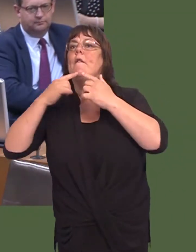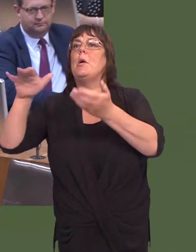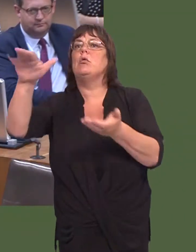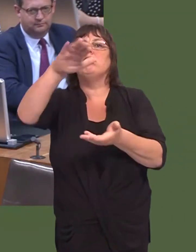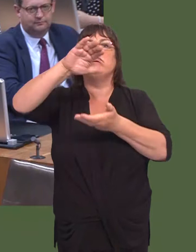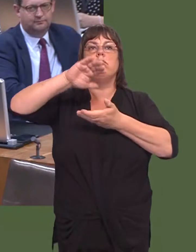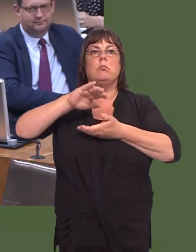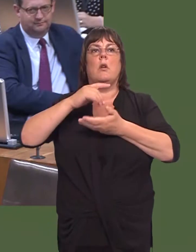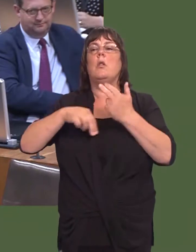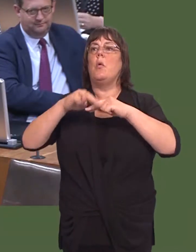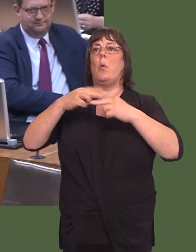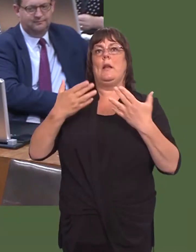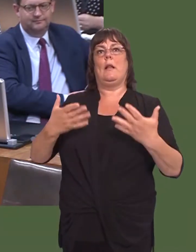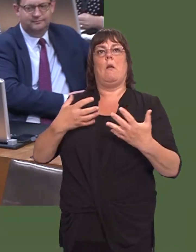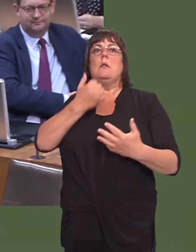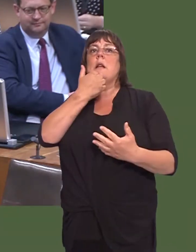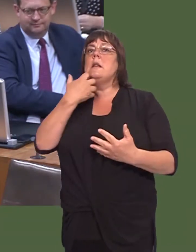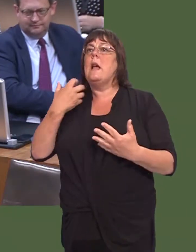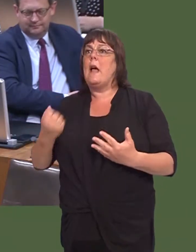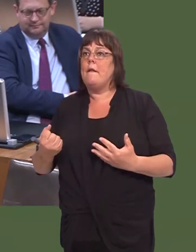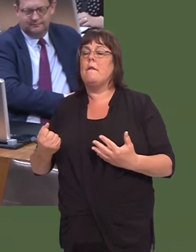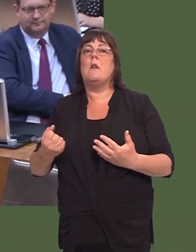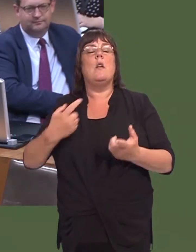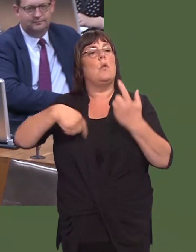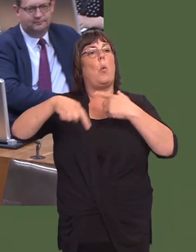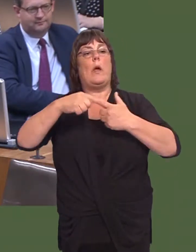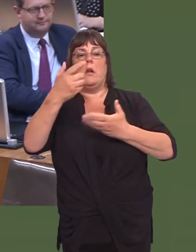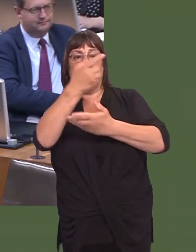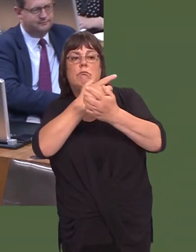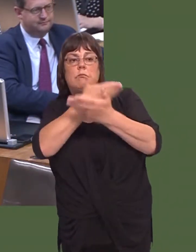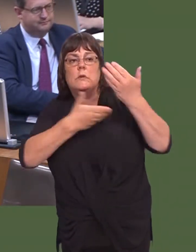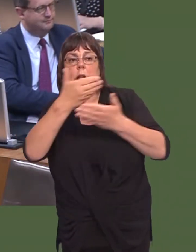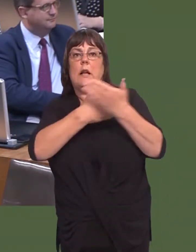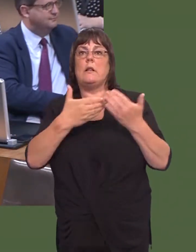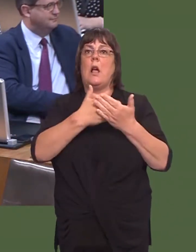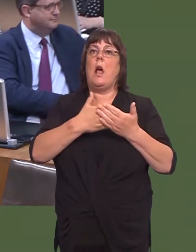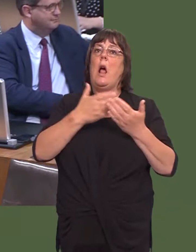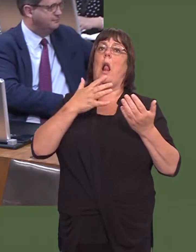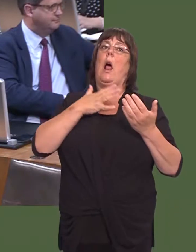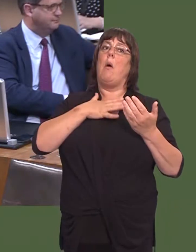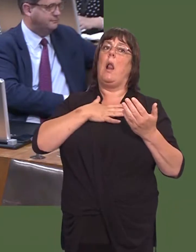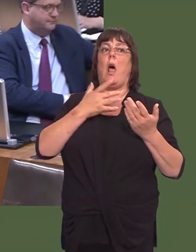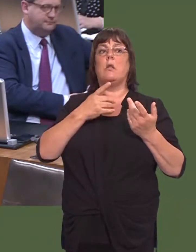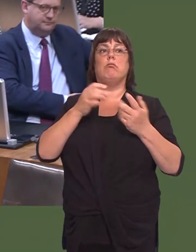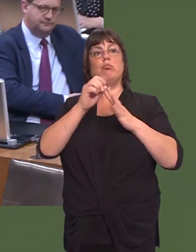Iíve given a date to Members by which we want to take that decision now and Iíve indicated to Members I would like to see this project proceed.